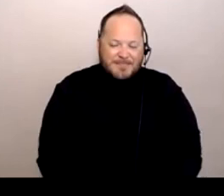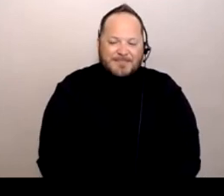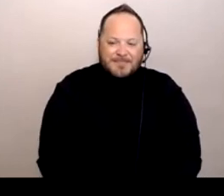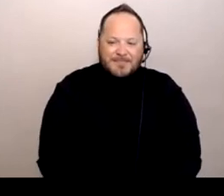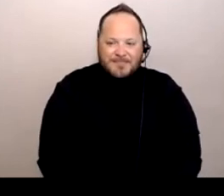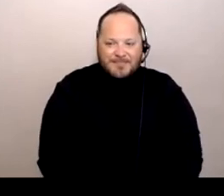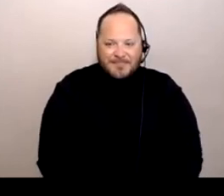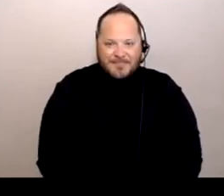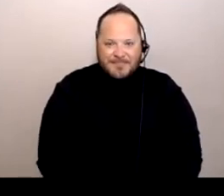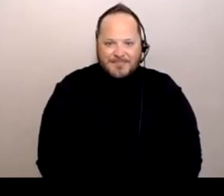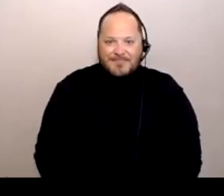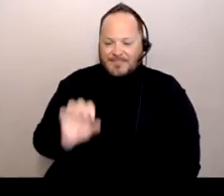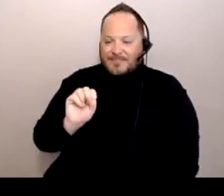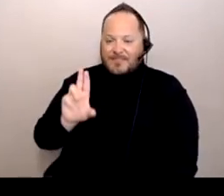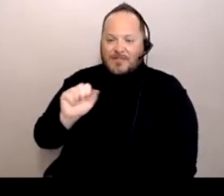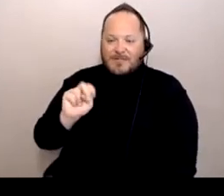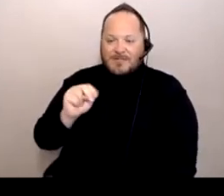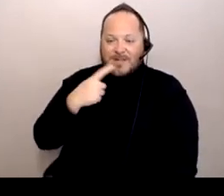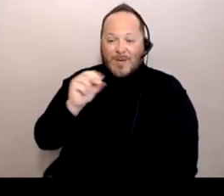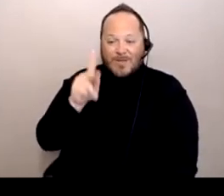[Susan] Okay, thank you. The next question was,